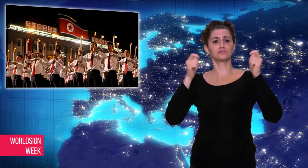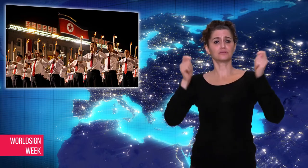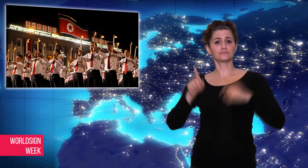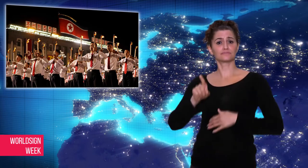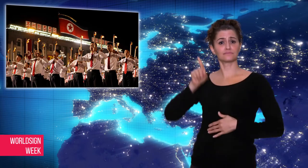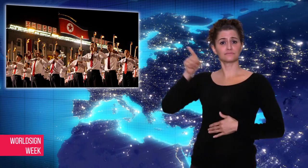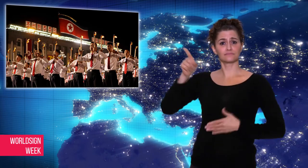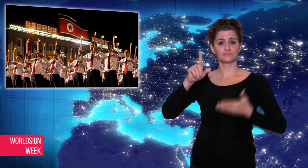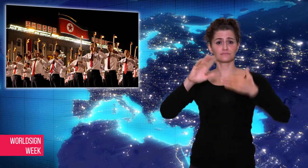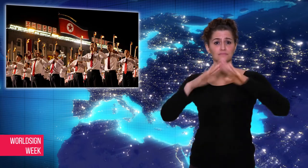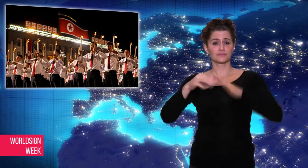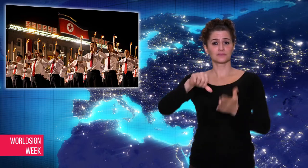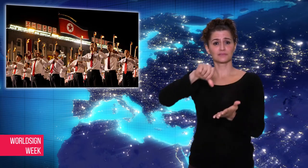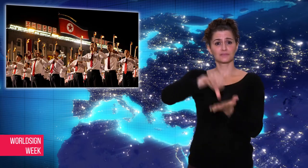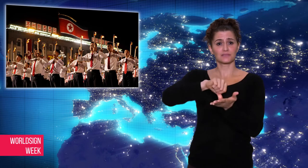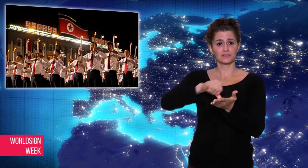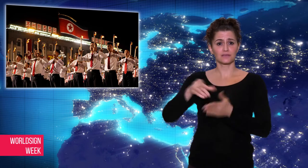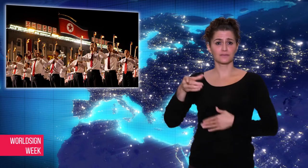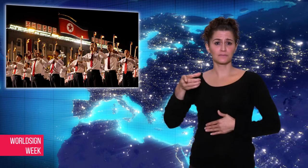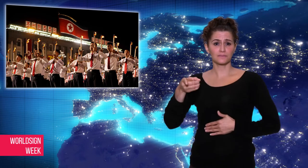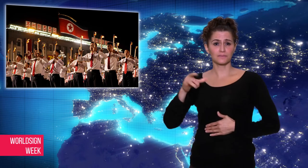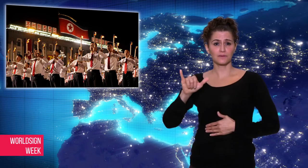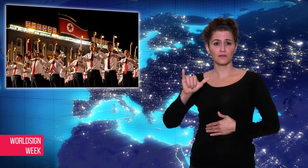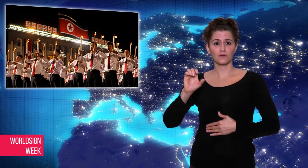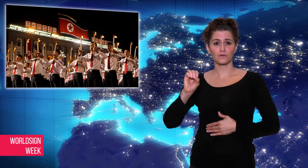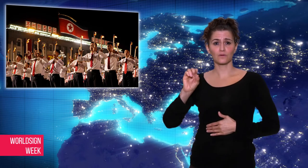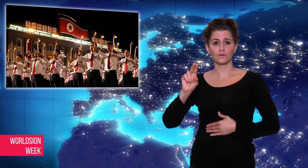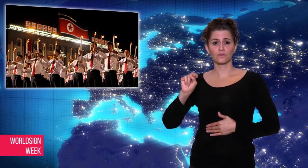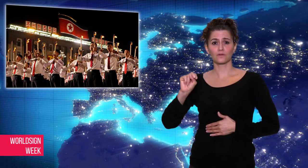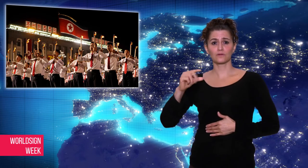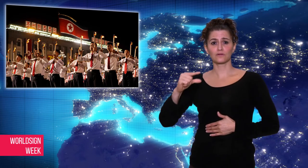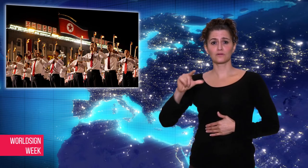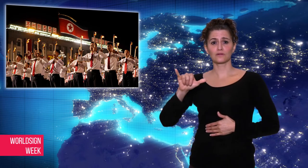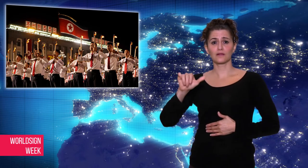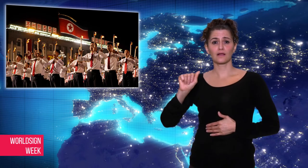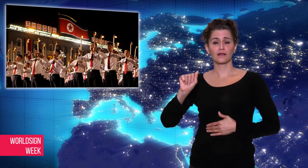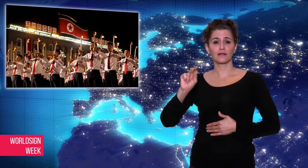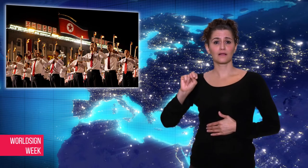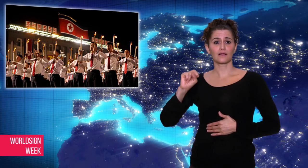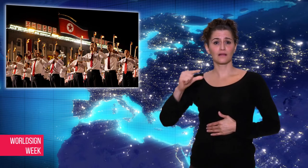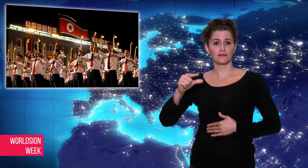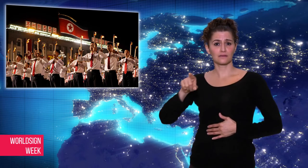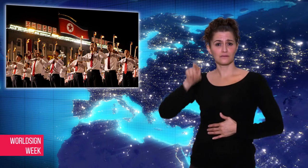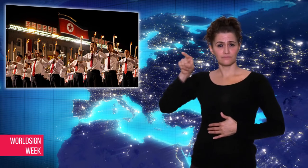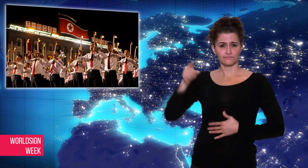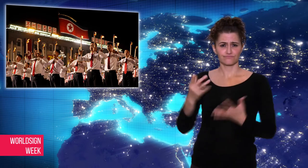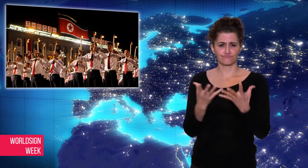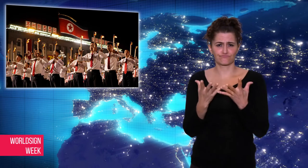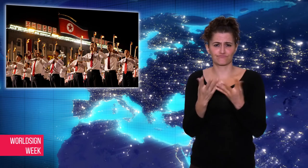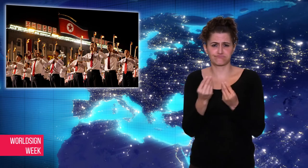anniversary, thousands of North Korean